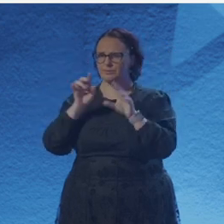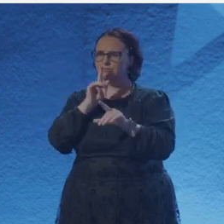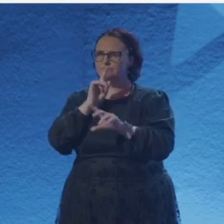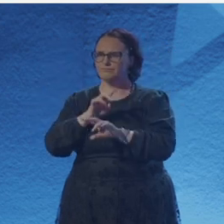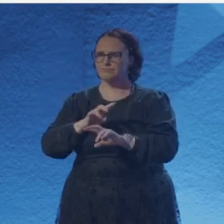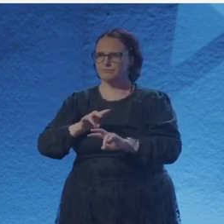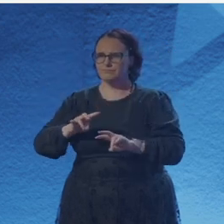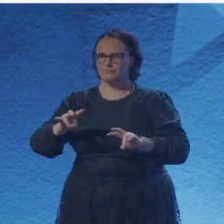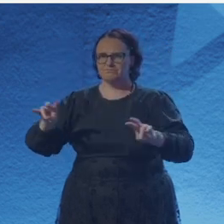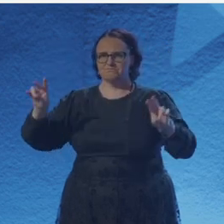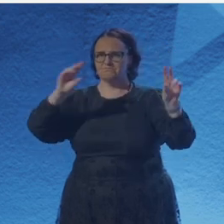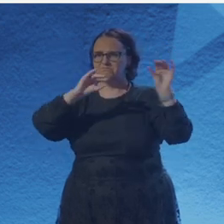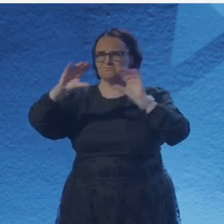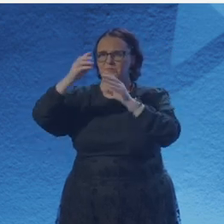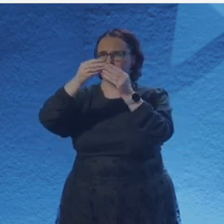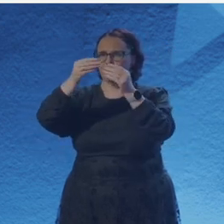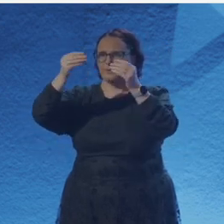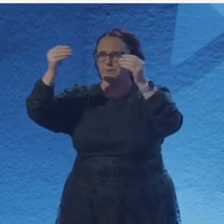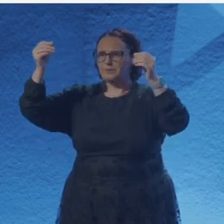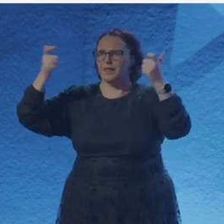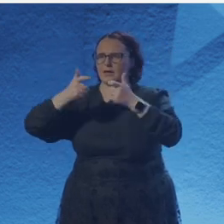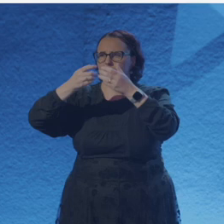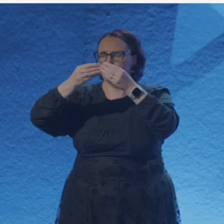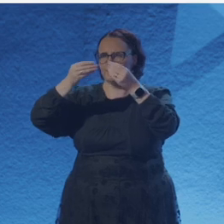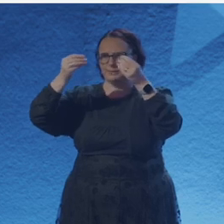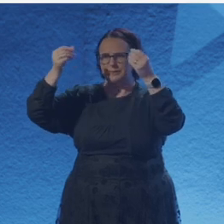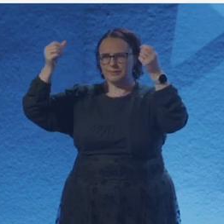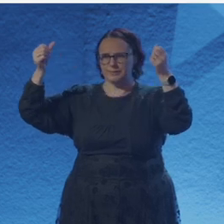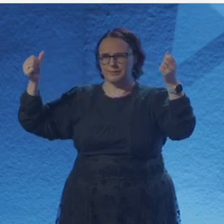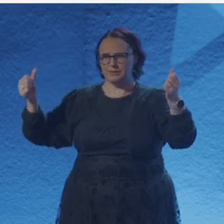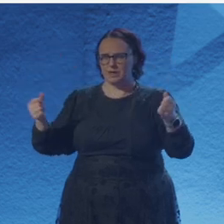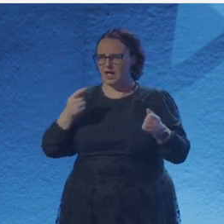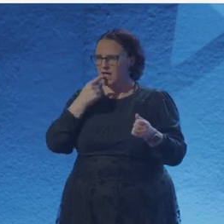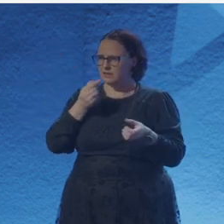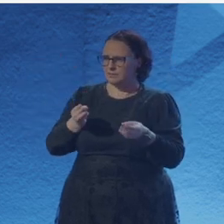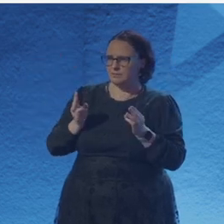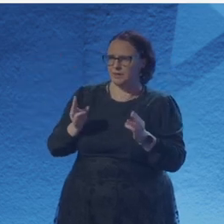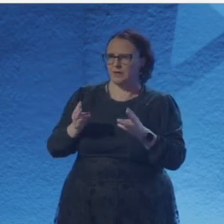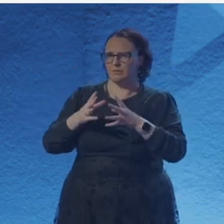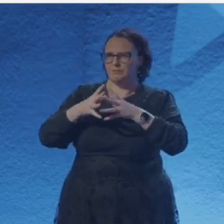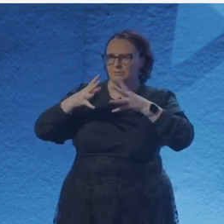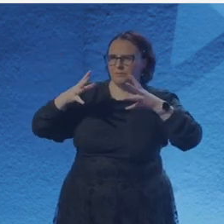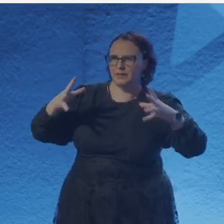the sigh of it ice cold with the comfort of a hot bath, salt and flicker, rumble and pressure